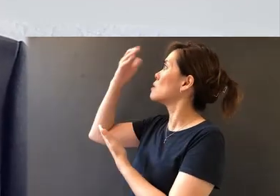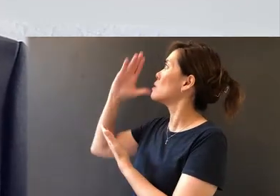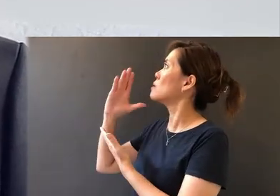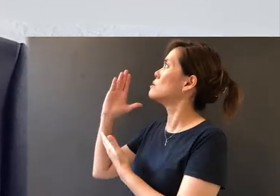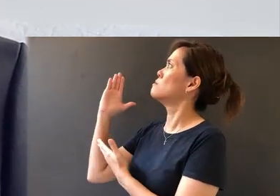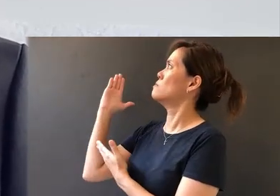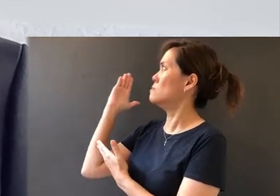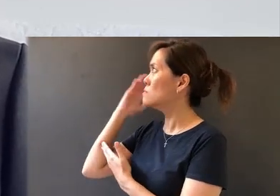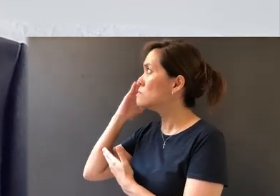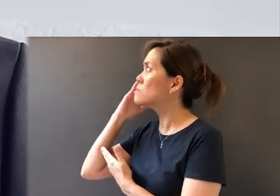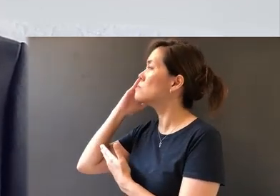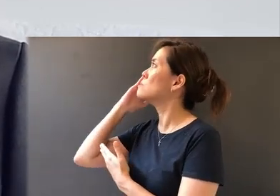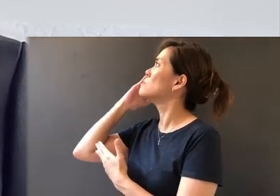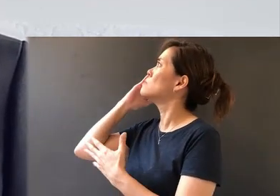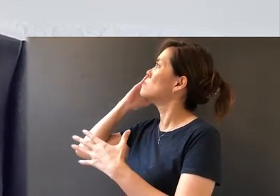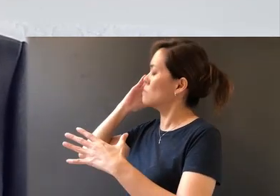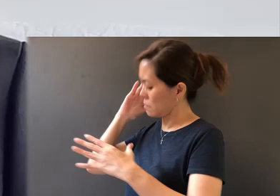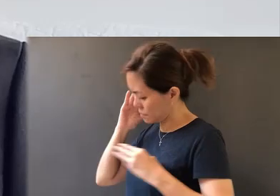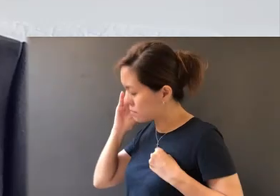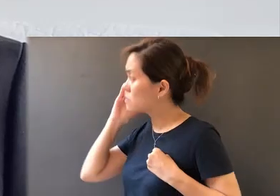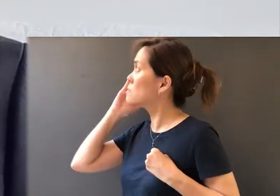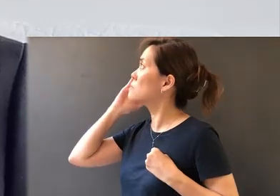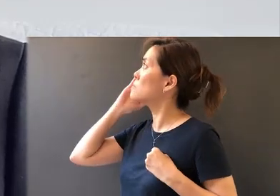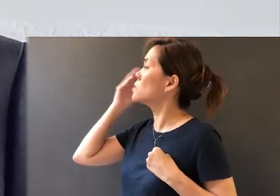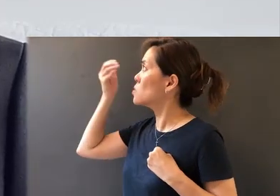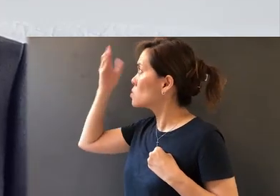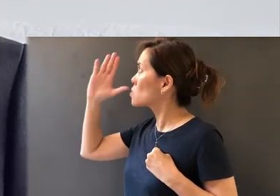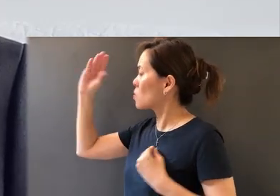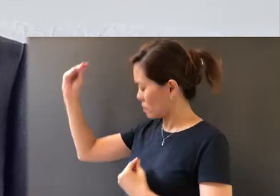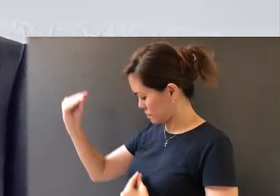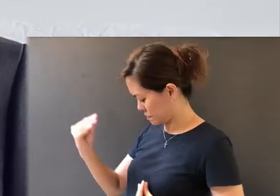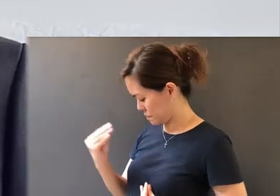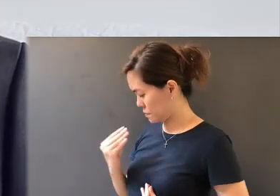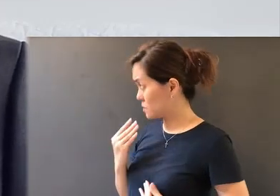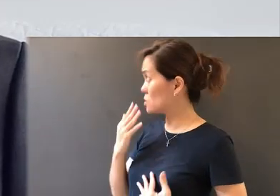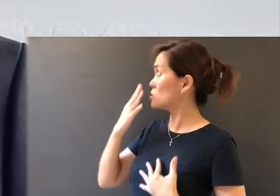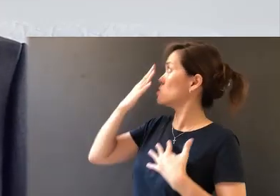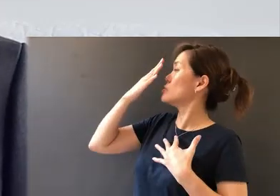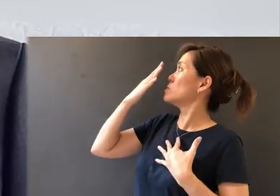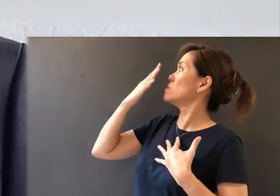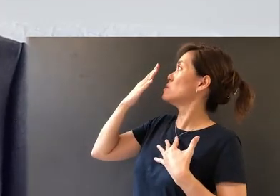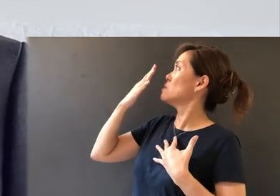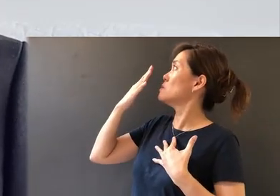acknowledge Him as the God who inspired His Word